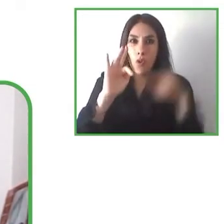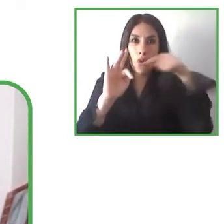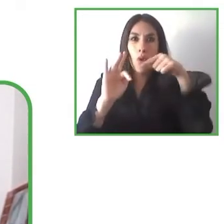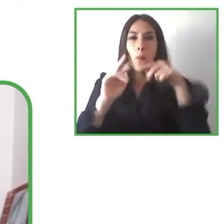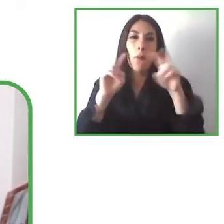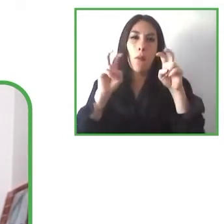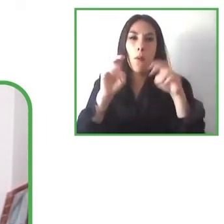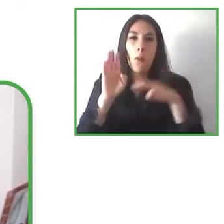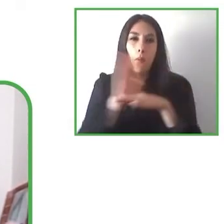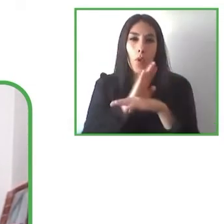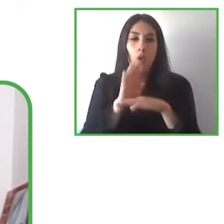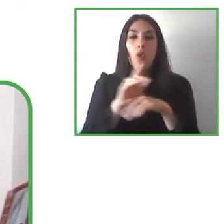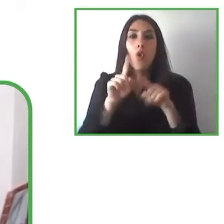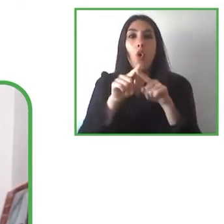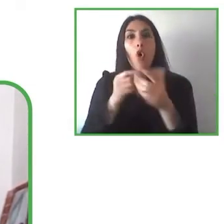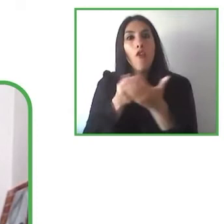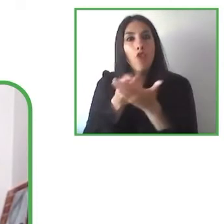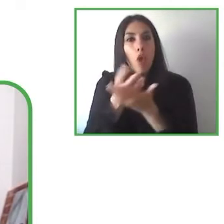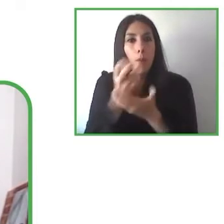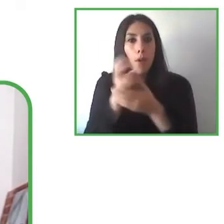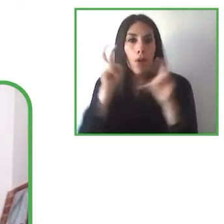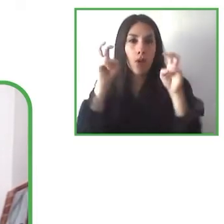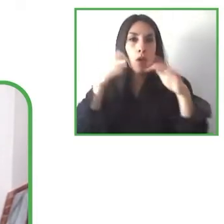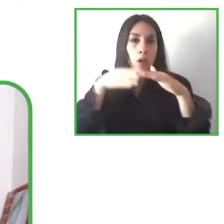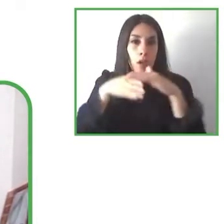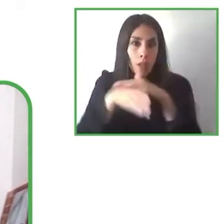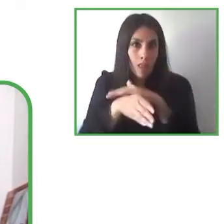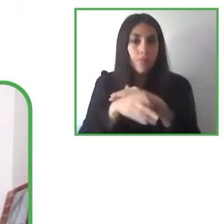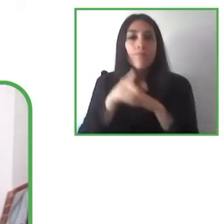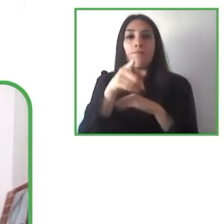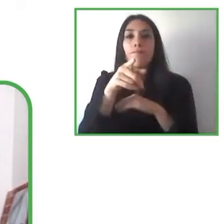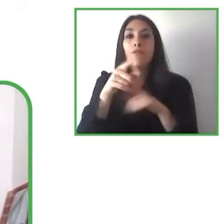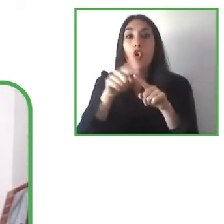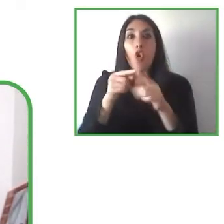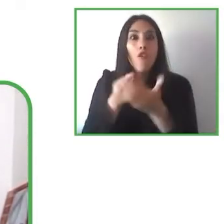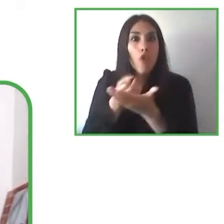empower, we can use to empower the access to information. When we think about